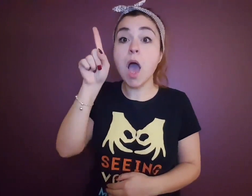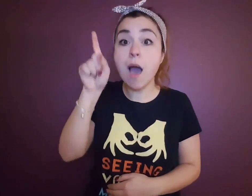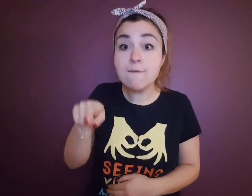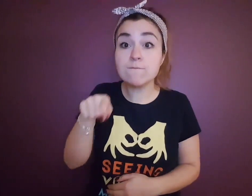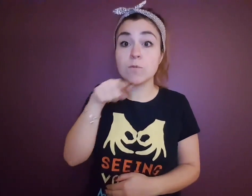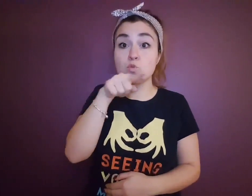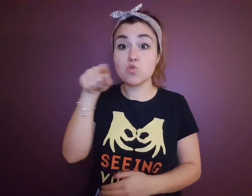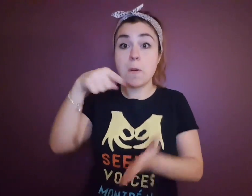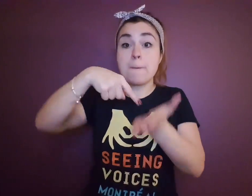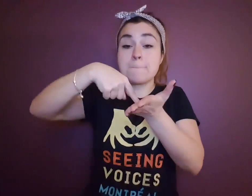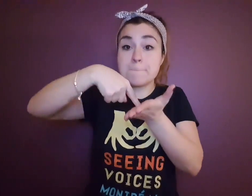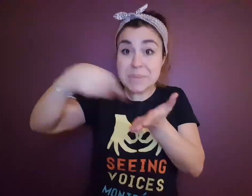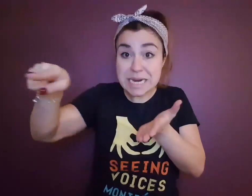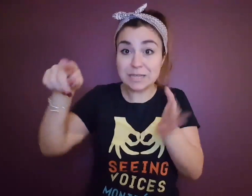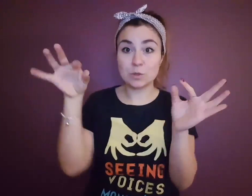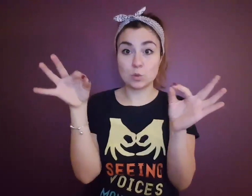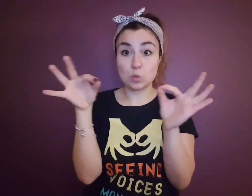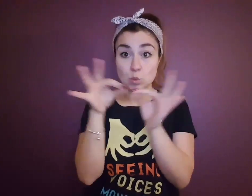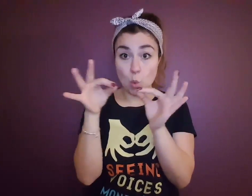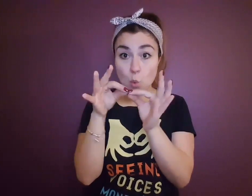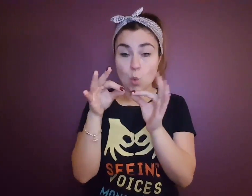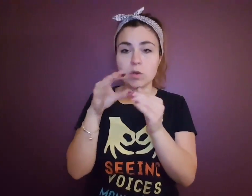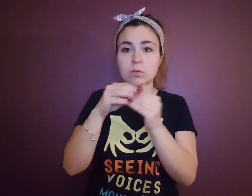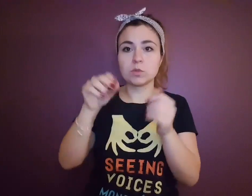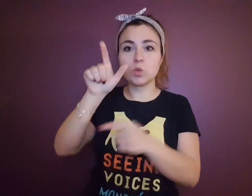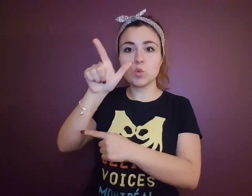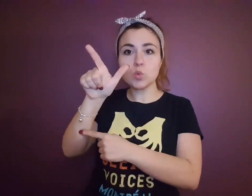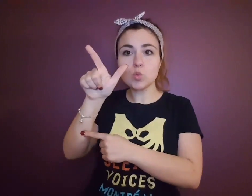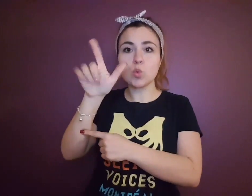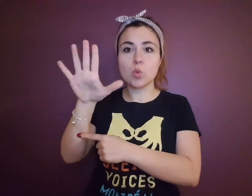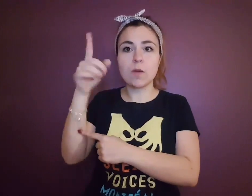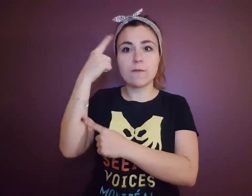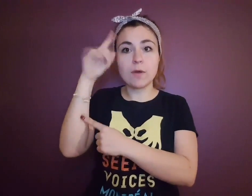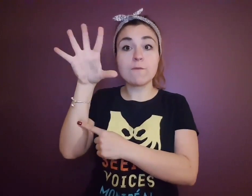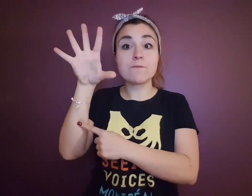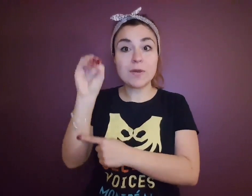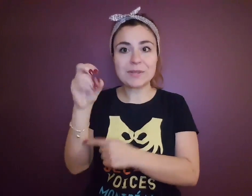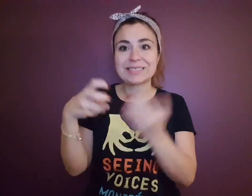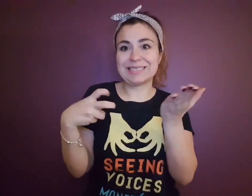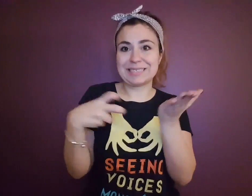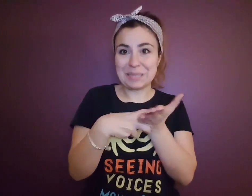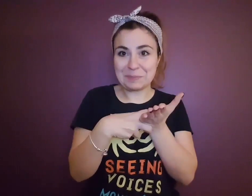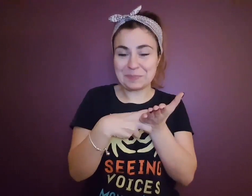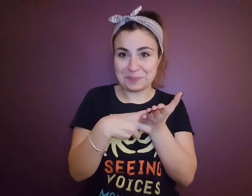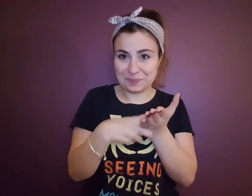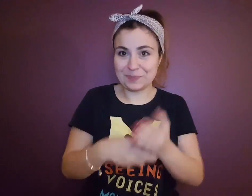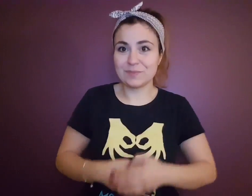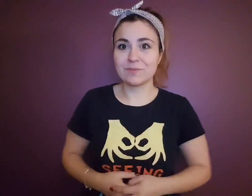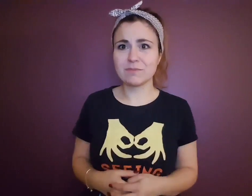Tickets are $25.50 each.